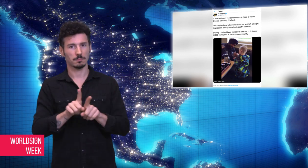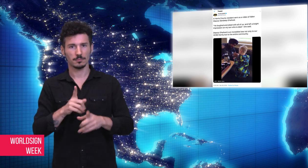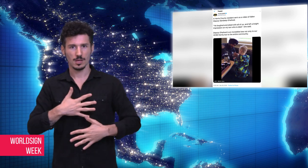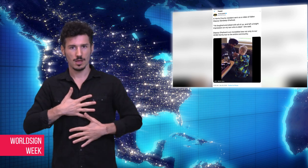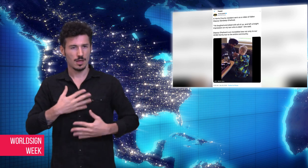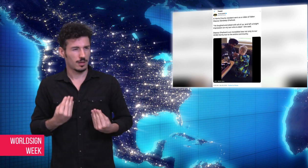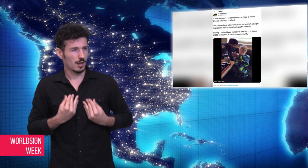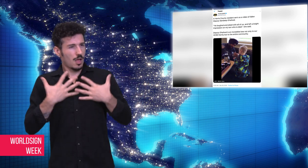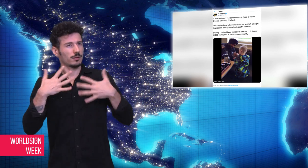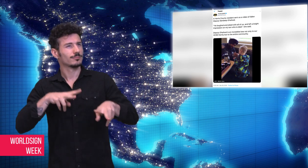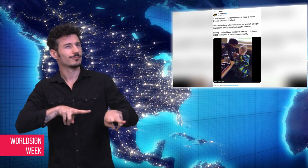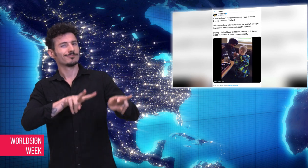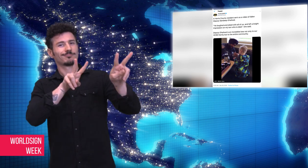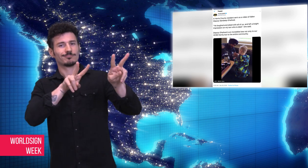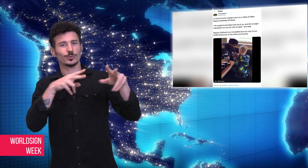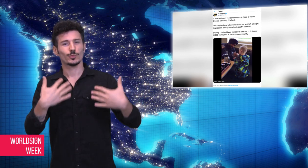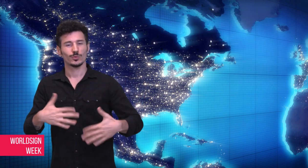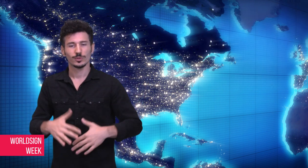impression on the kid.